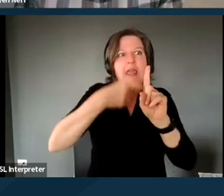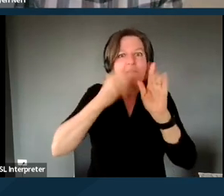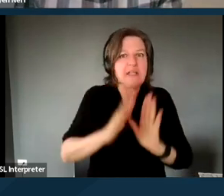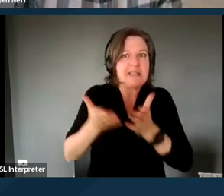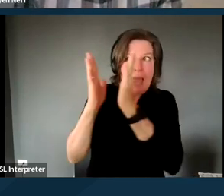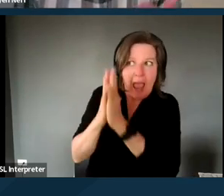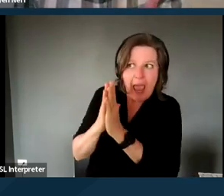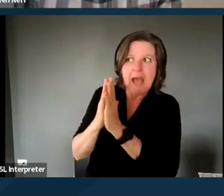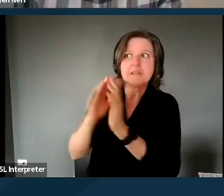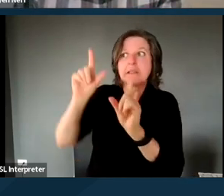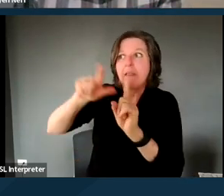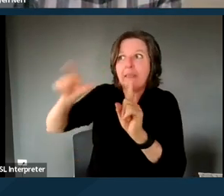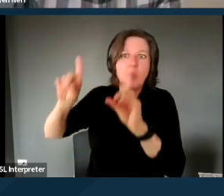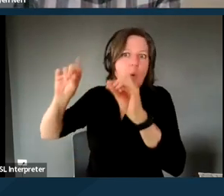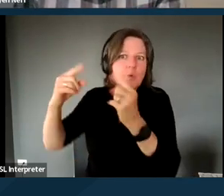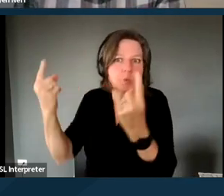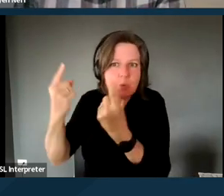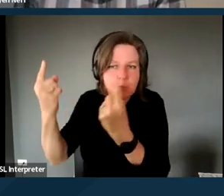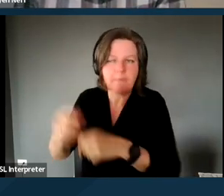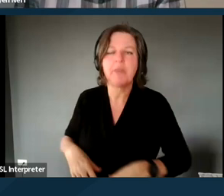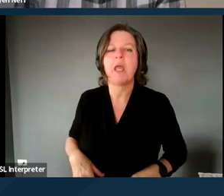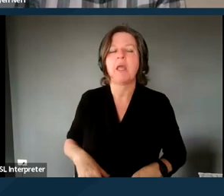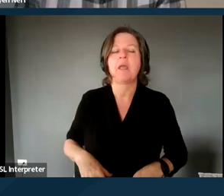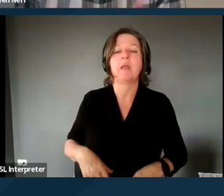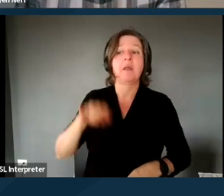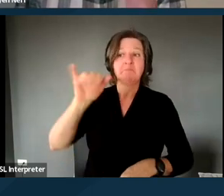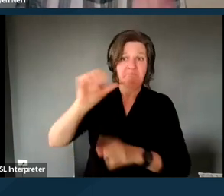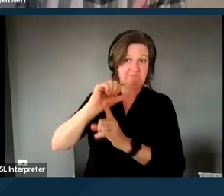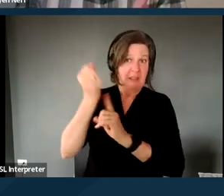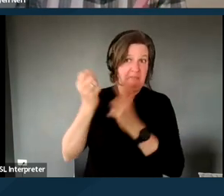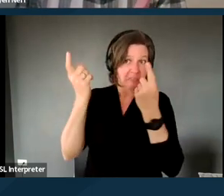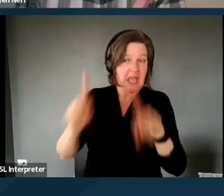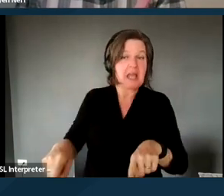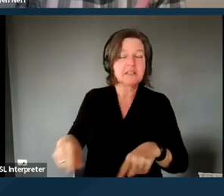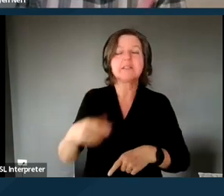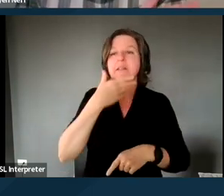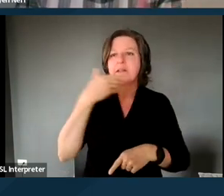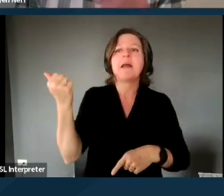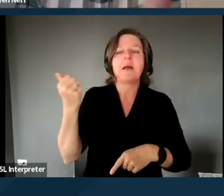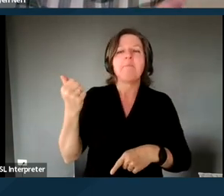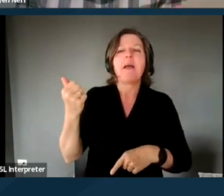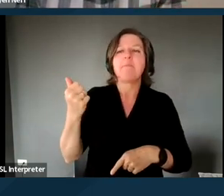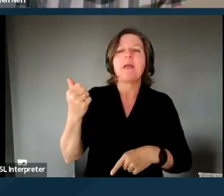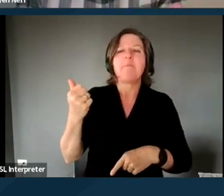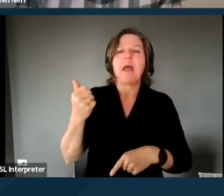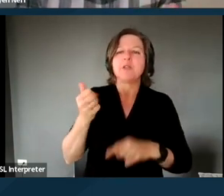And I think in situations like this, it might be best to couch it in terms of requesting a reasonable accommodation.